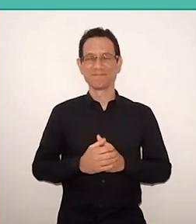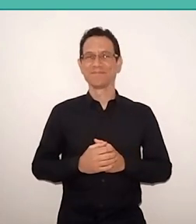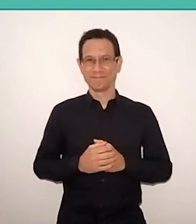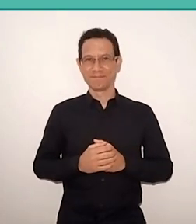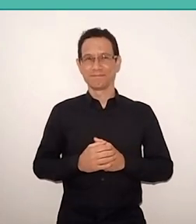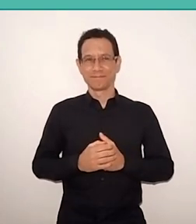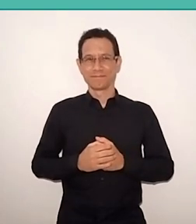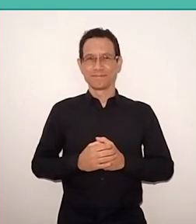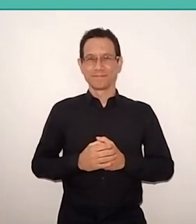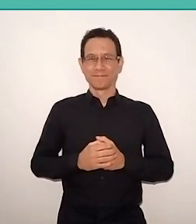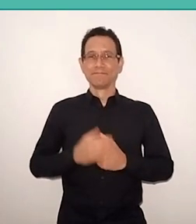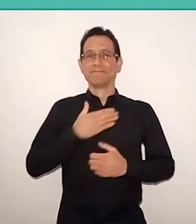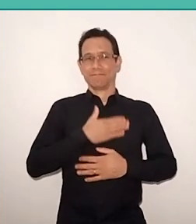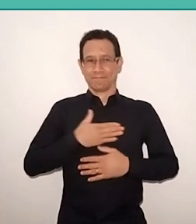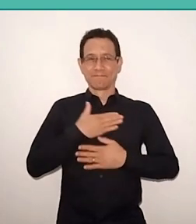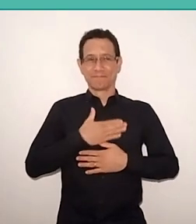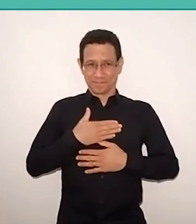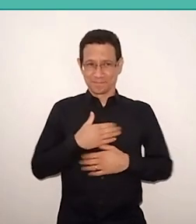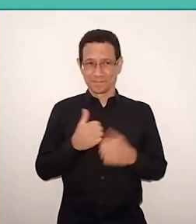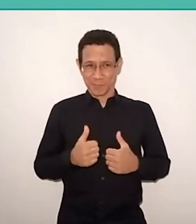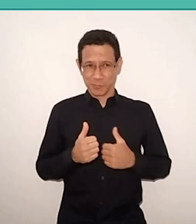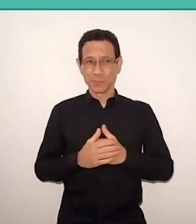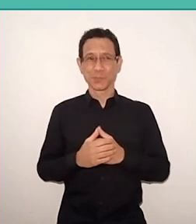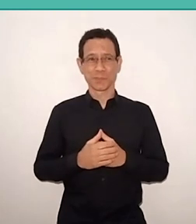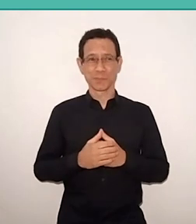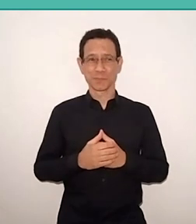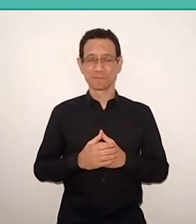It’s a pleasure to be here, even in a virtual way.